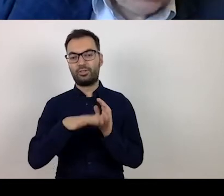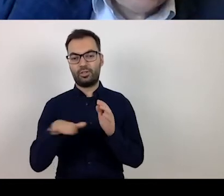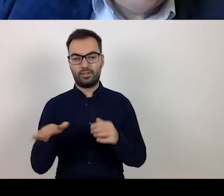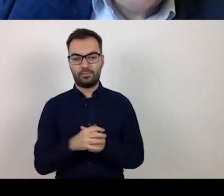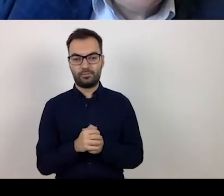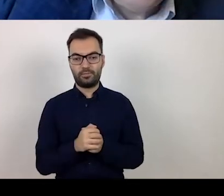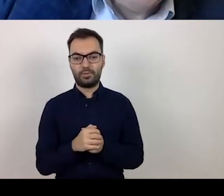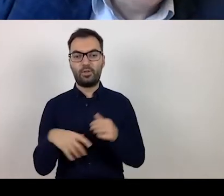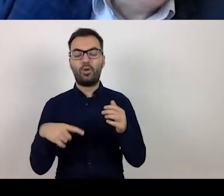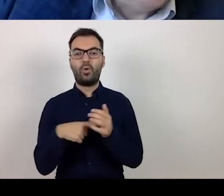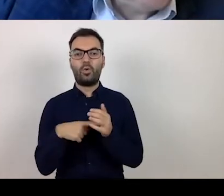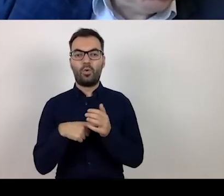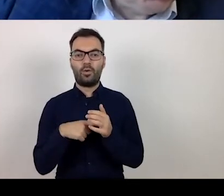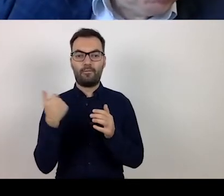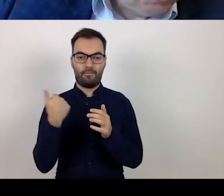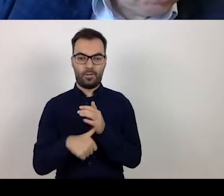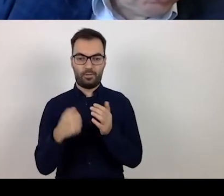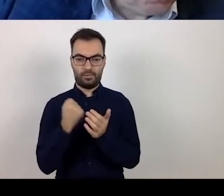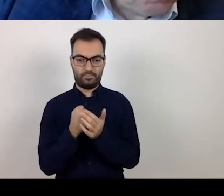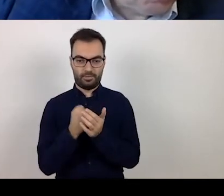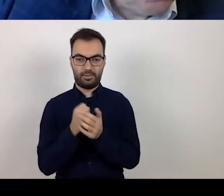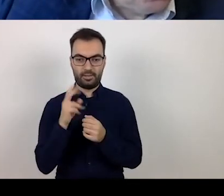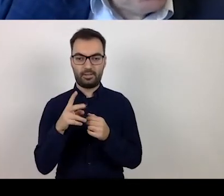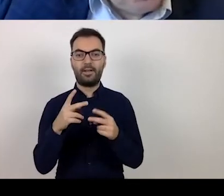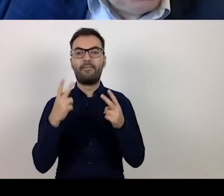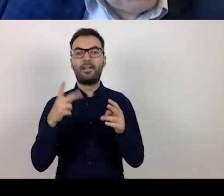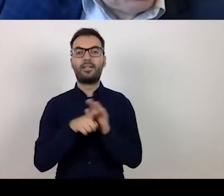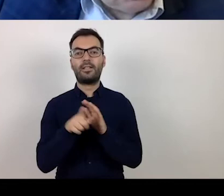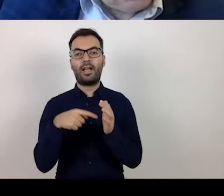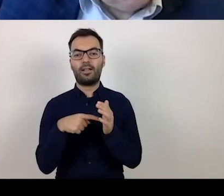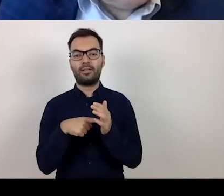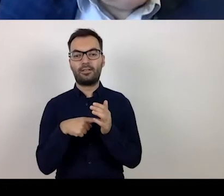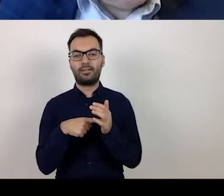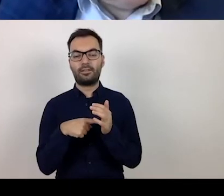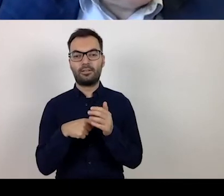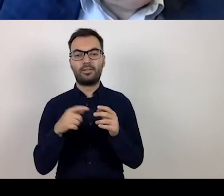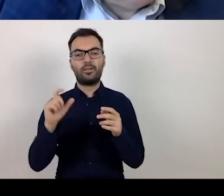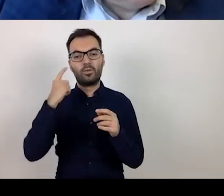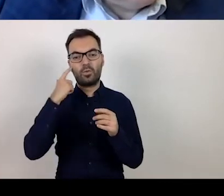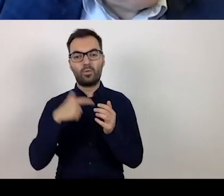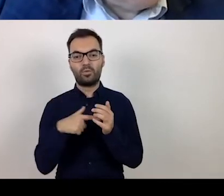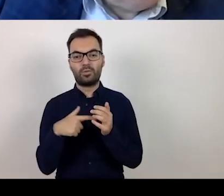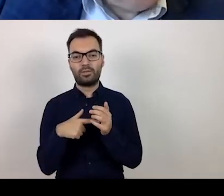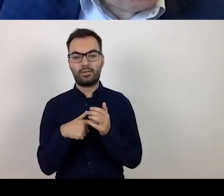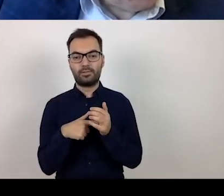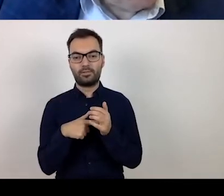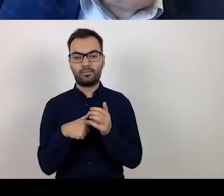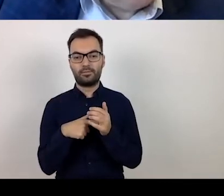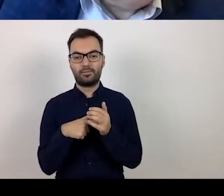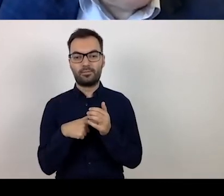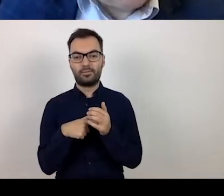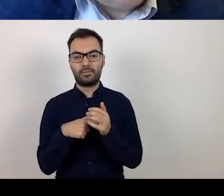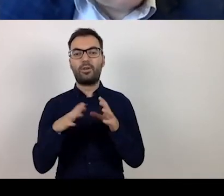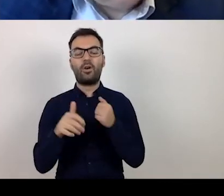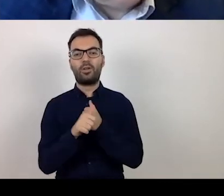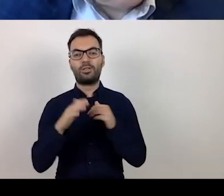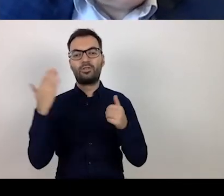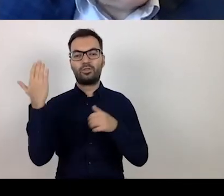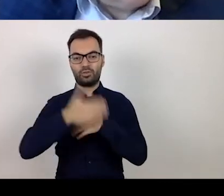This is, of course, relevant for the completion of the project.